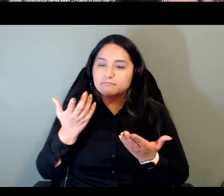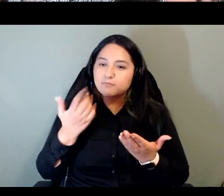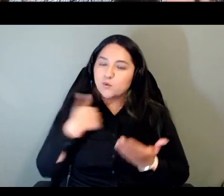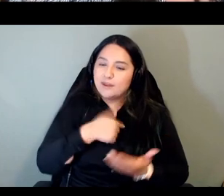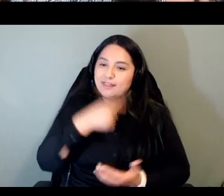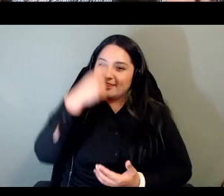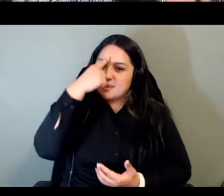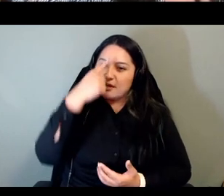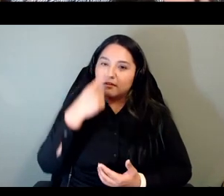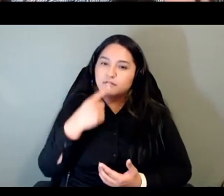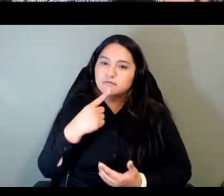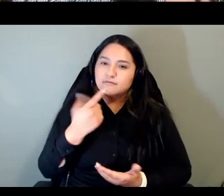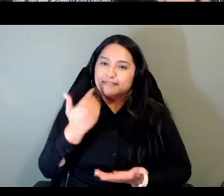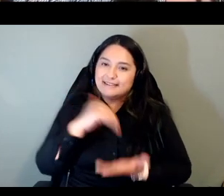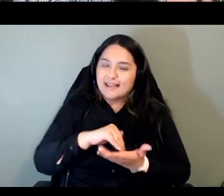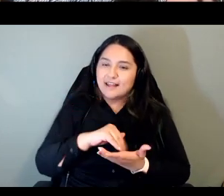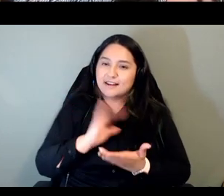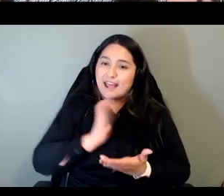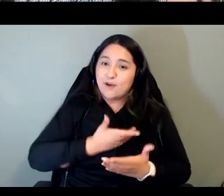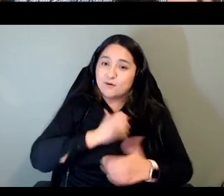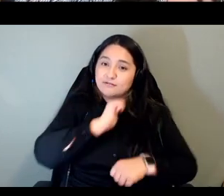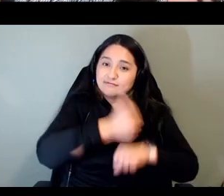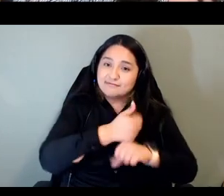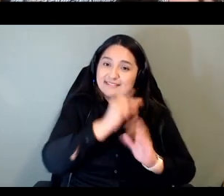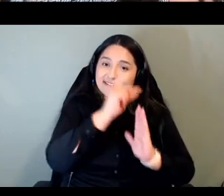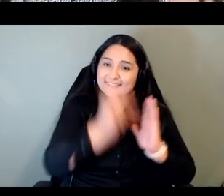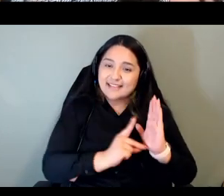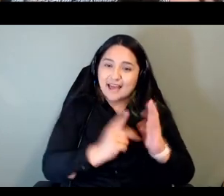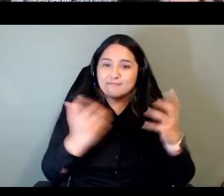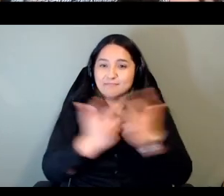was saying for more middle school enough because it's text-based but she obviously is able